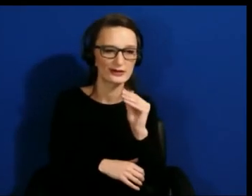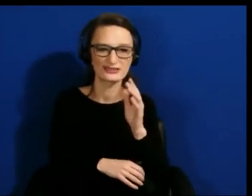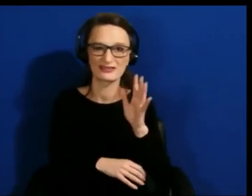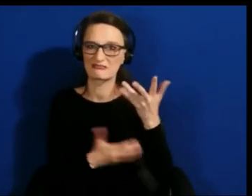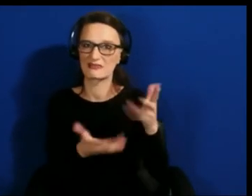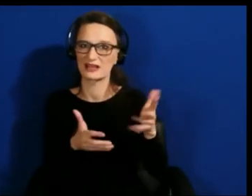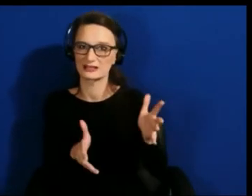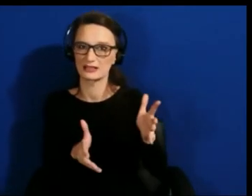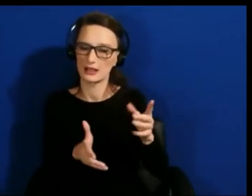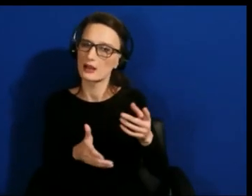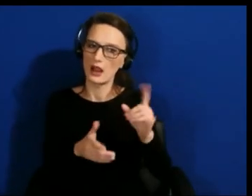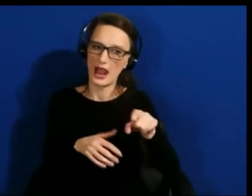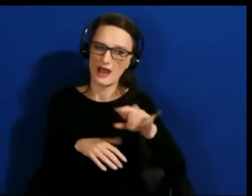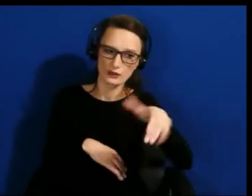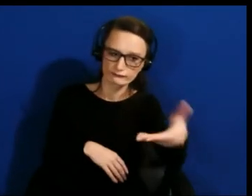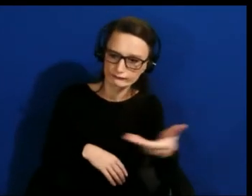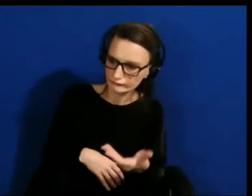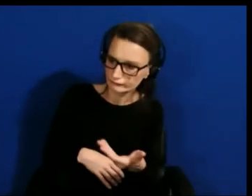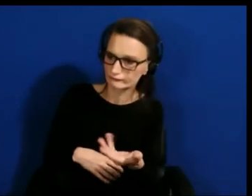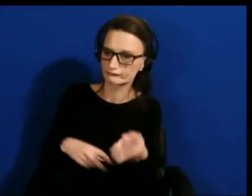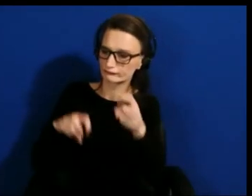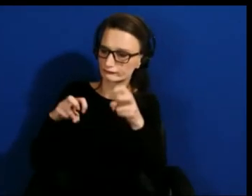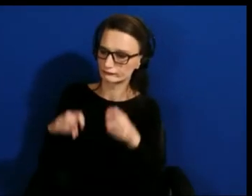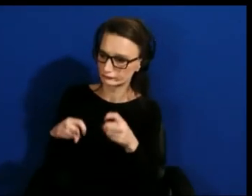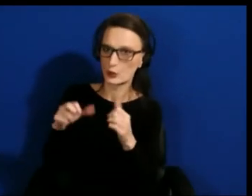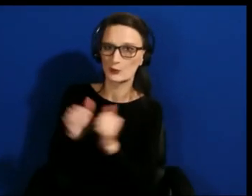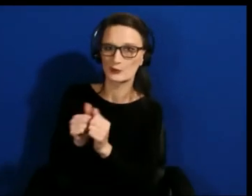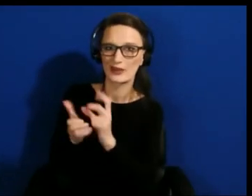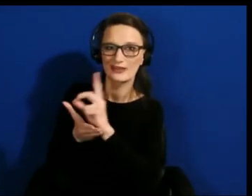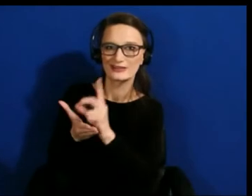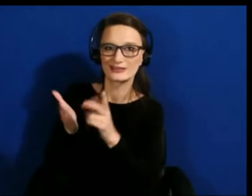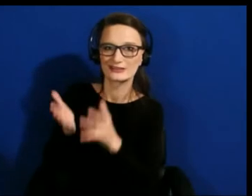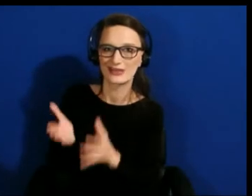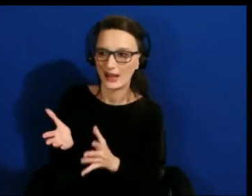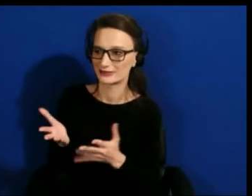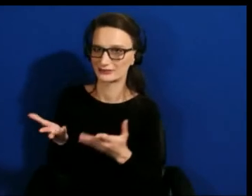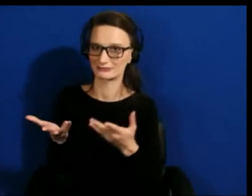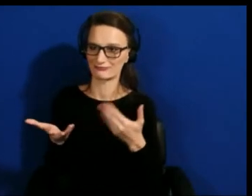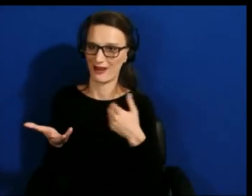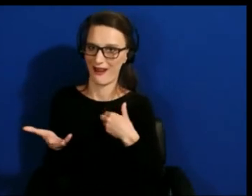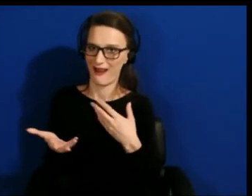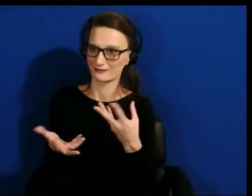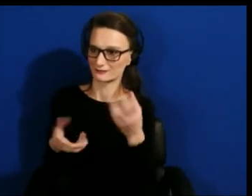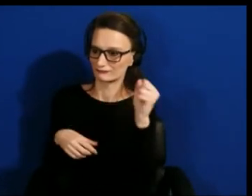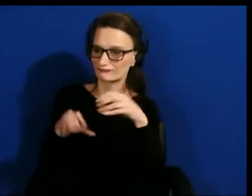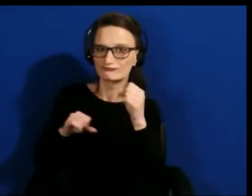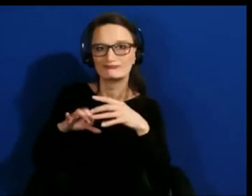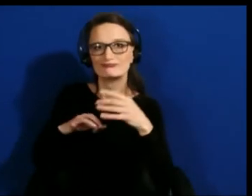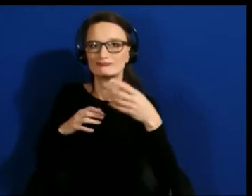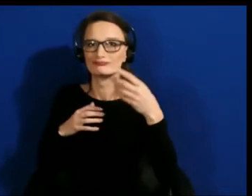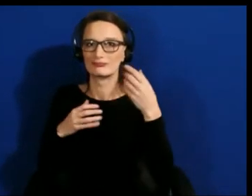design is not fundamentally shifting inequities.